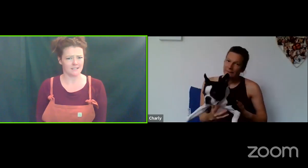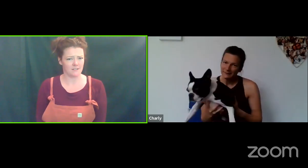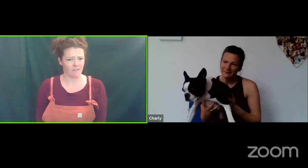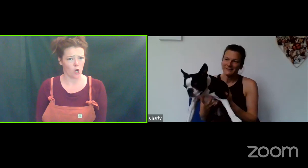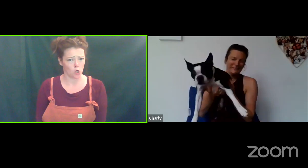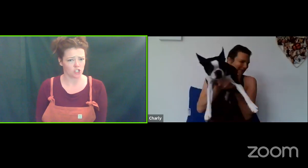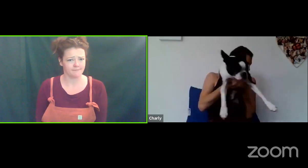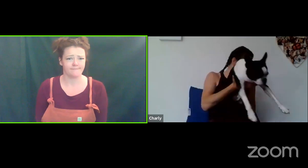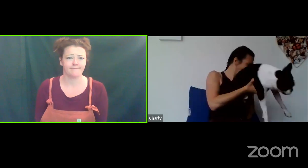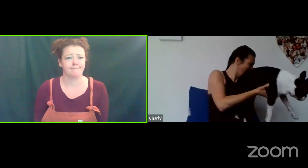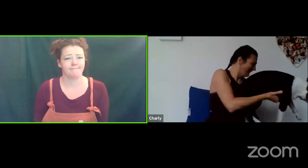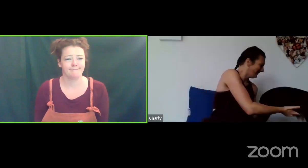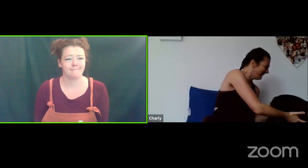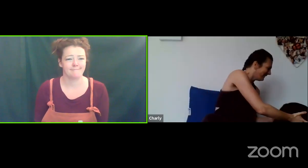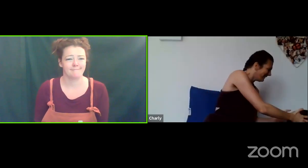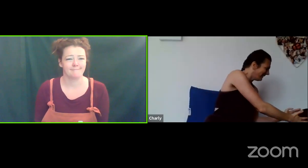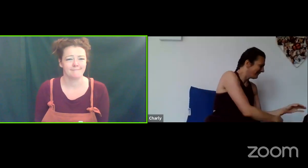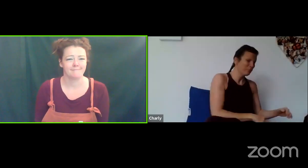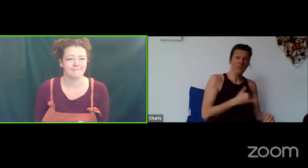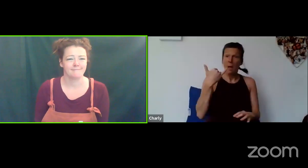he's very hot!